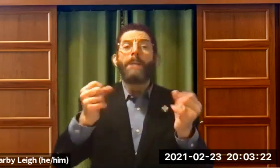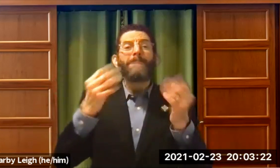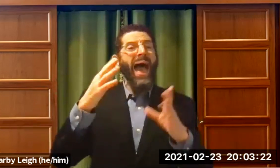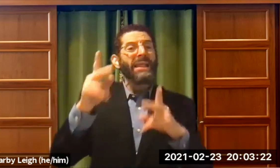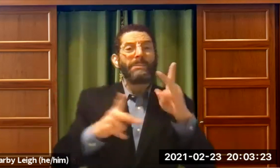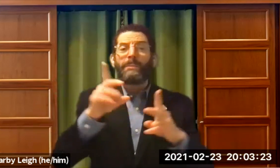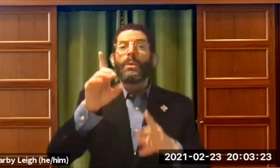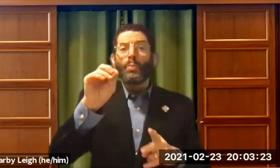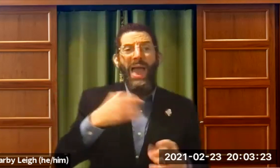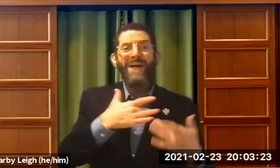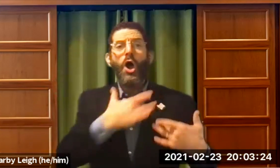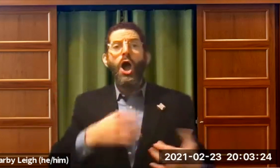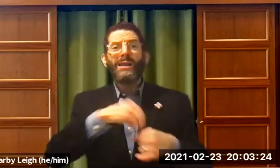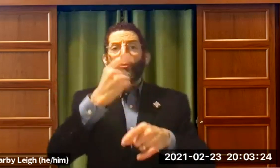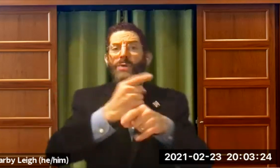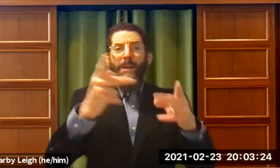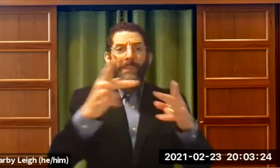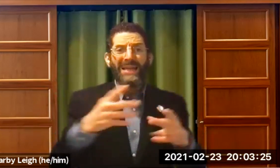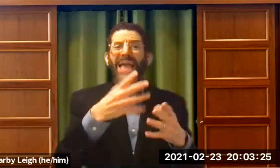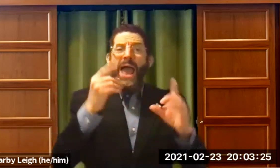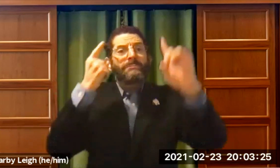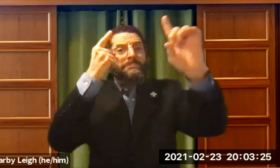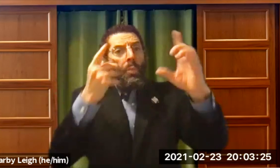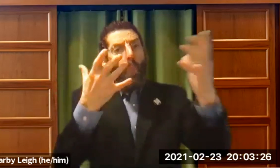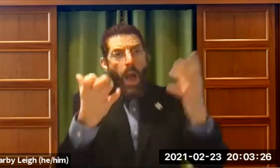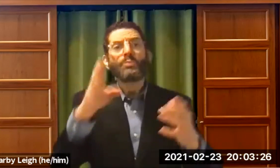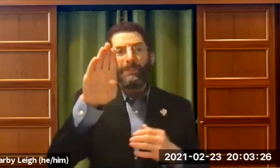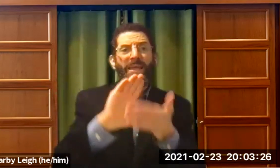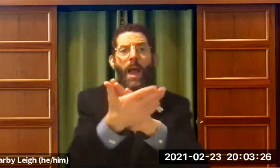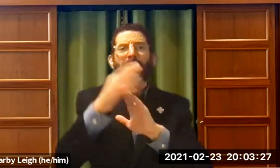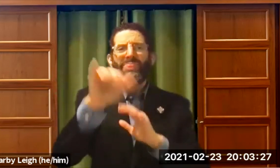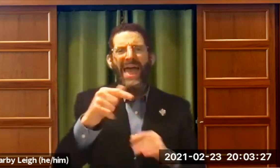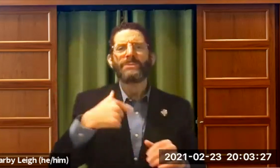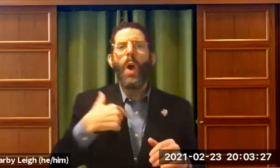the leaders the lay leaders and the Rabbinical leaders, you show them ways to do